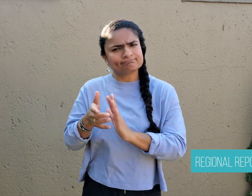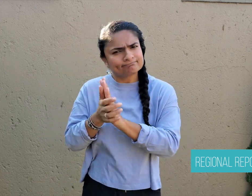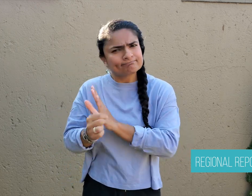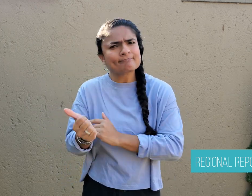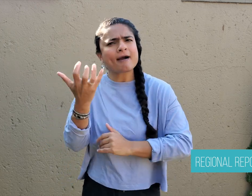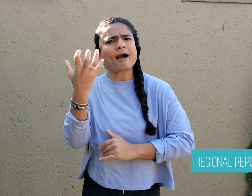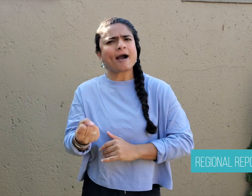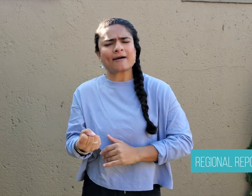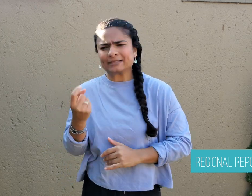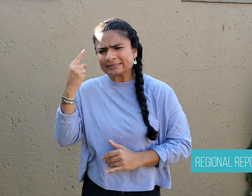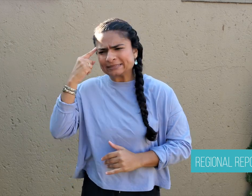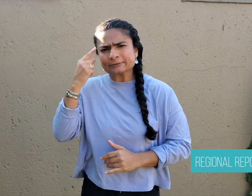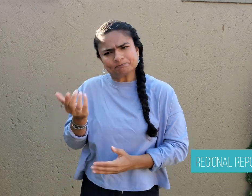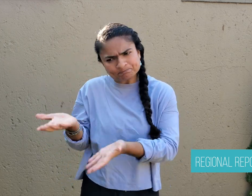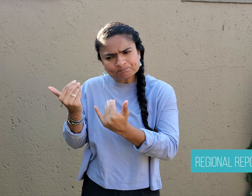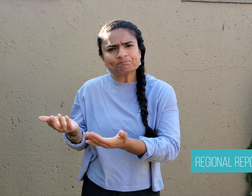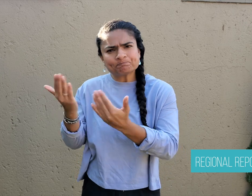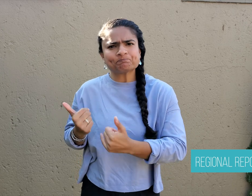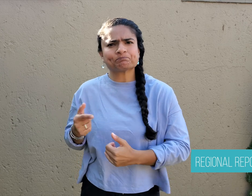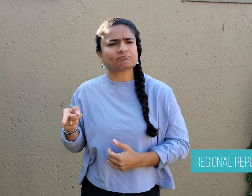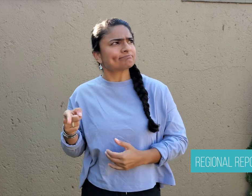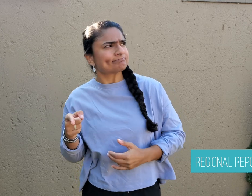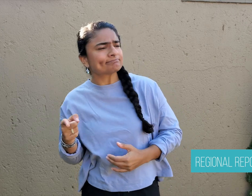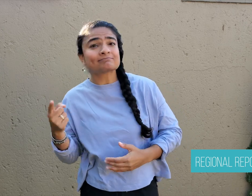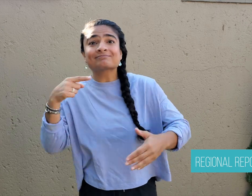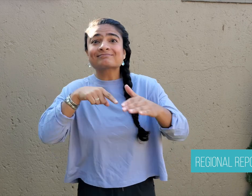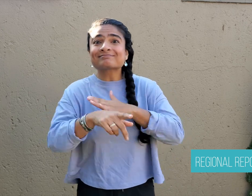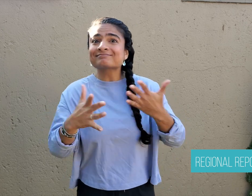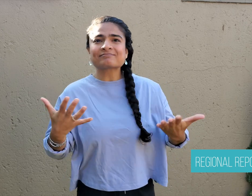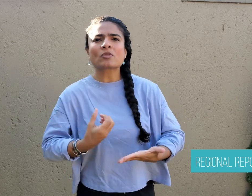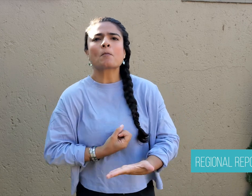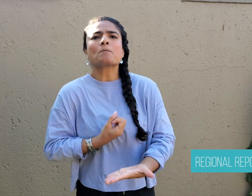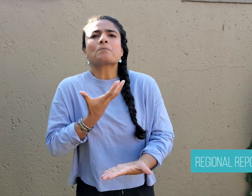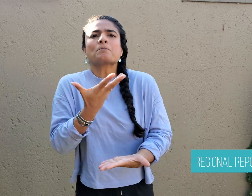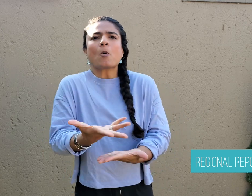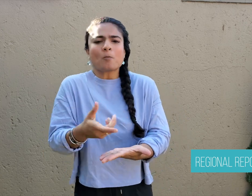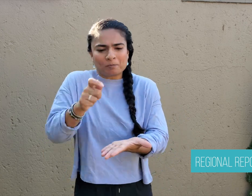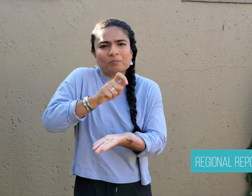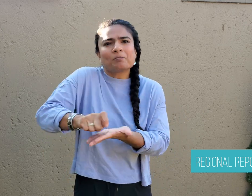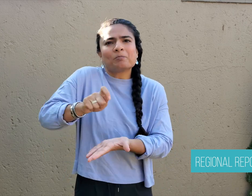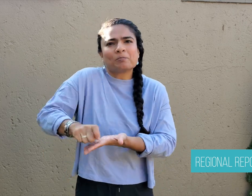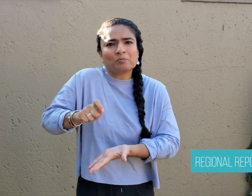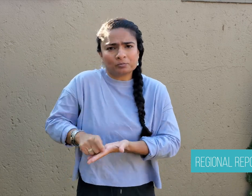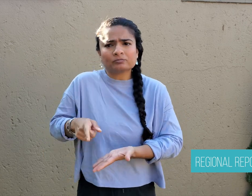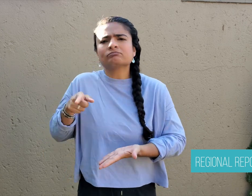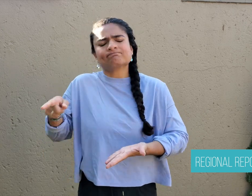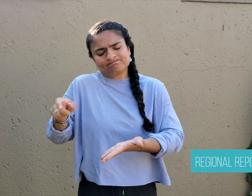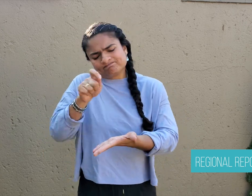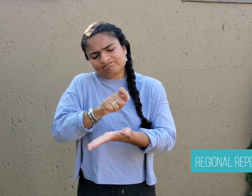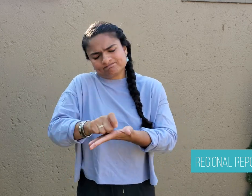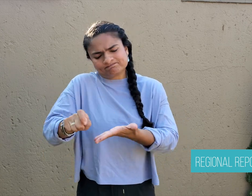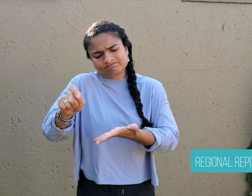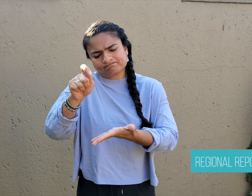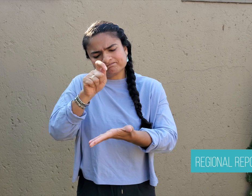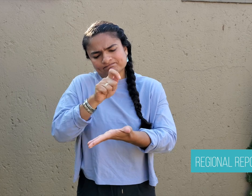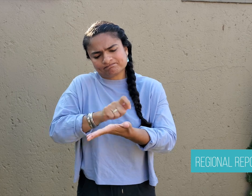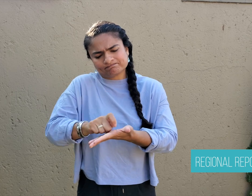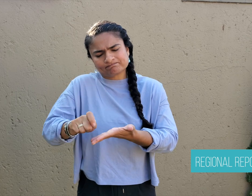recognized her ability to write and pushed her